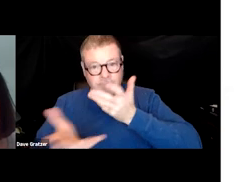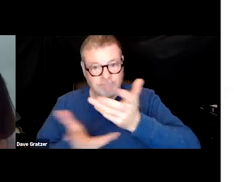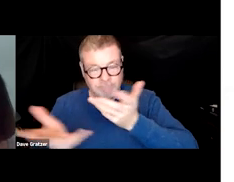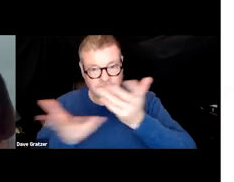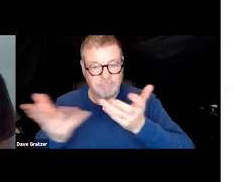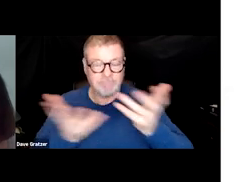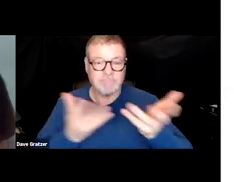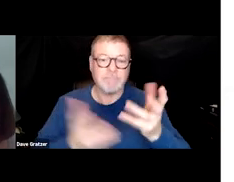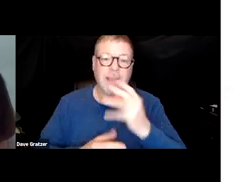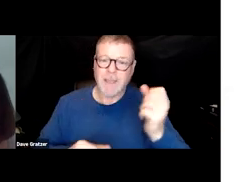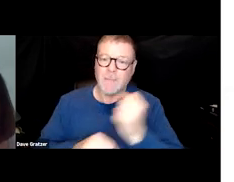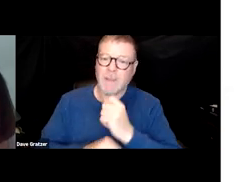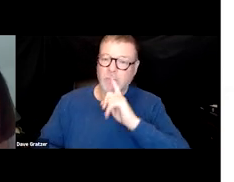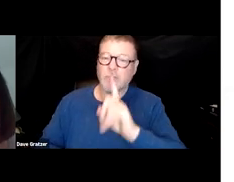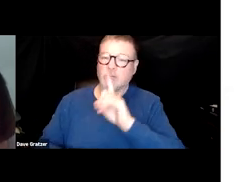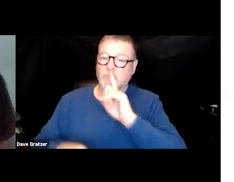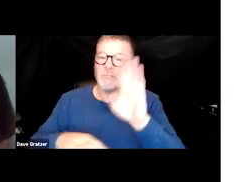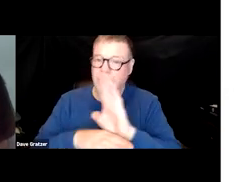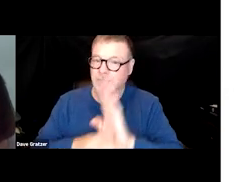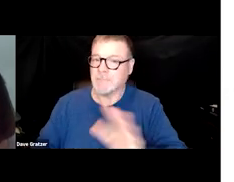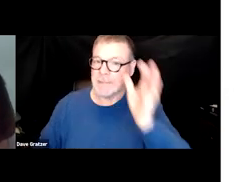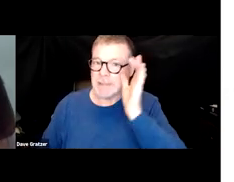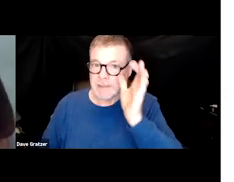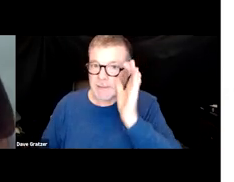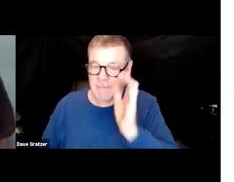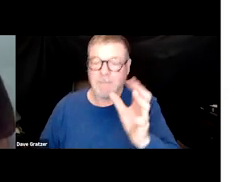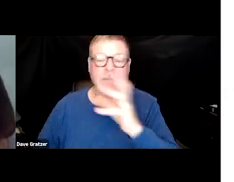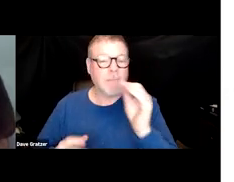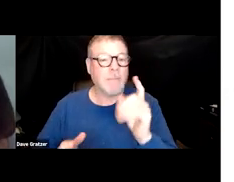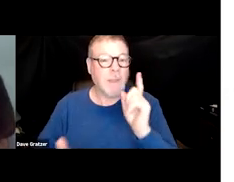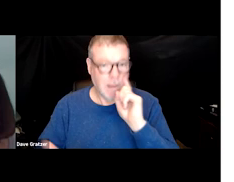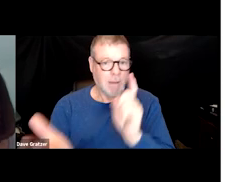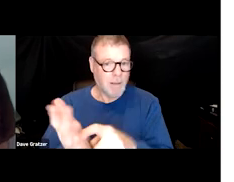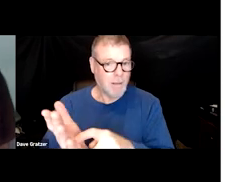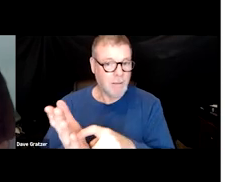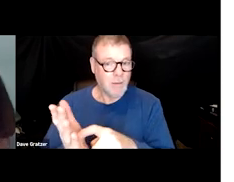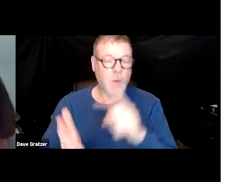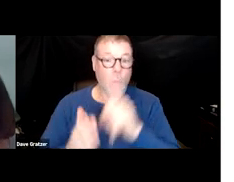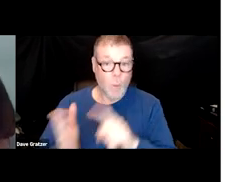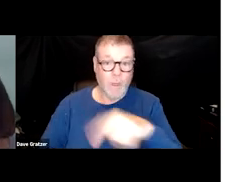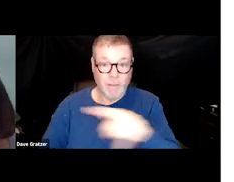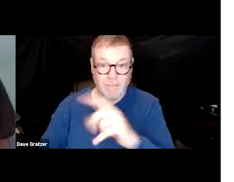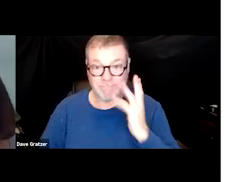and make sure we're really, really listening and acknowledge you know, what they've been through,